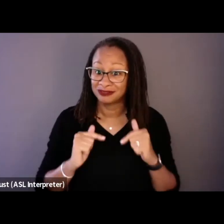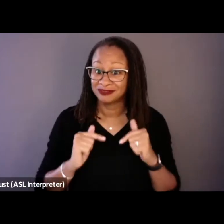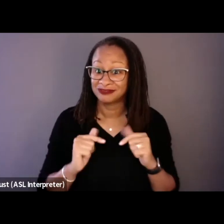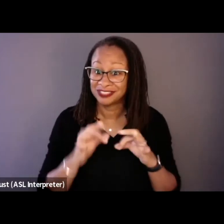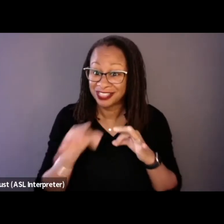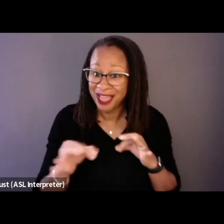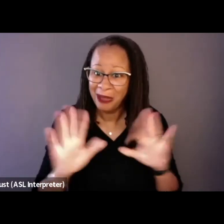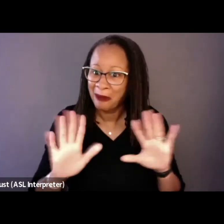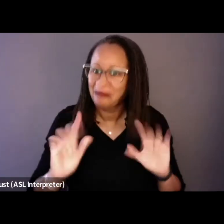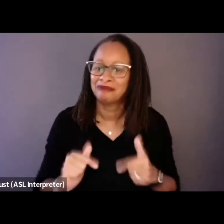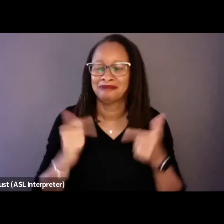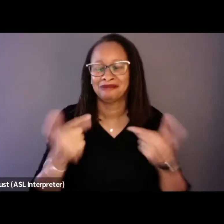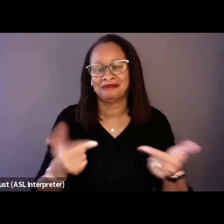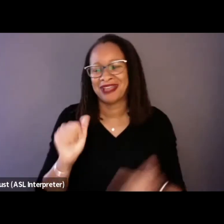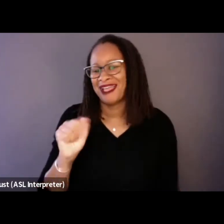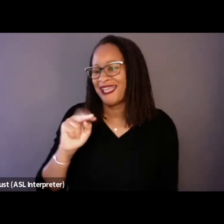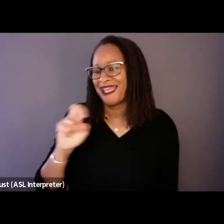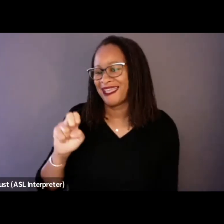to Anne Thompson to get things started.